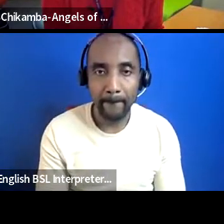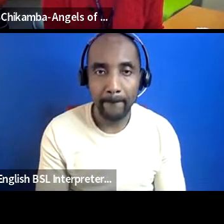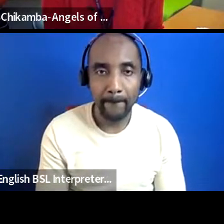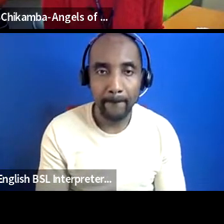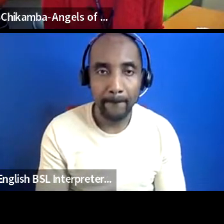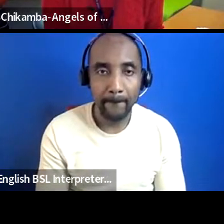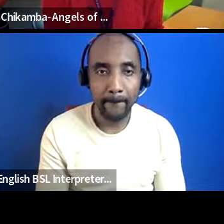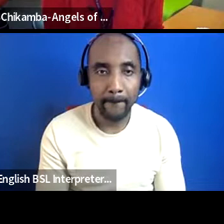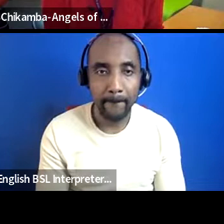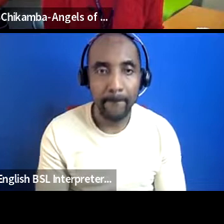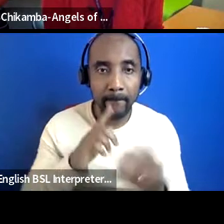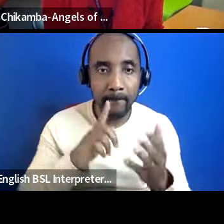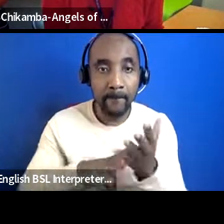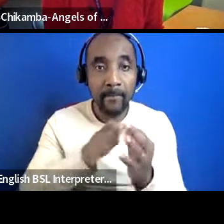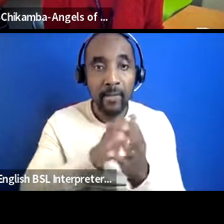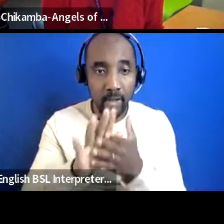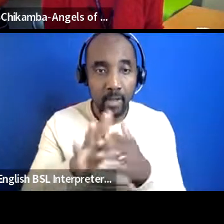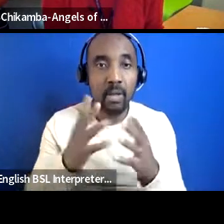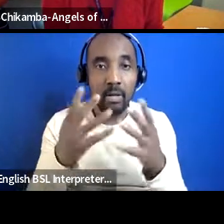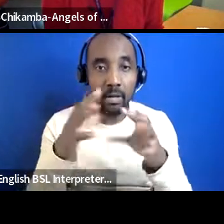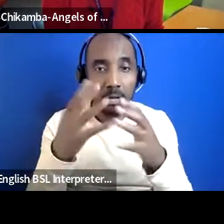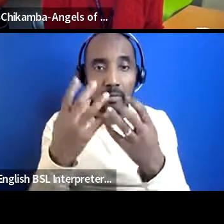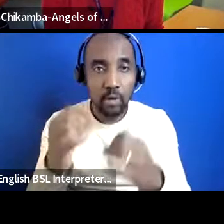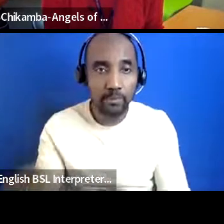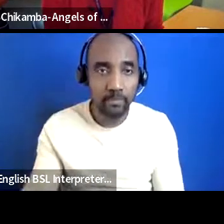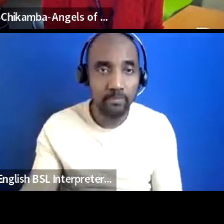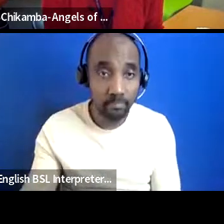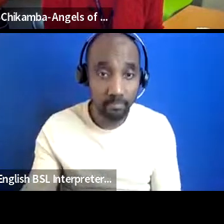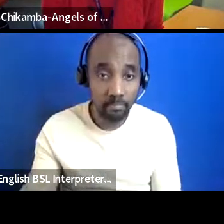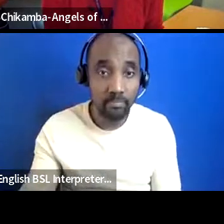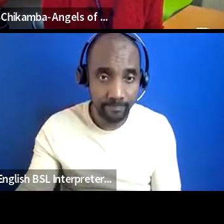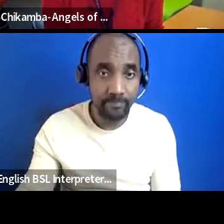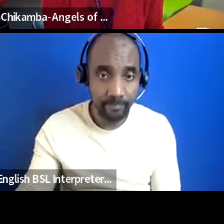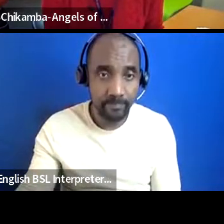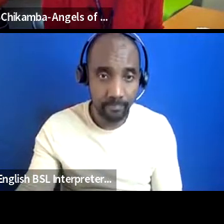is leah frozen for other folks as well yeah she has